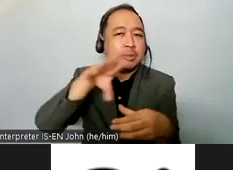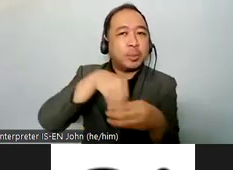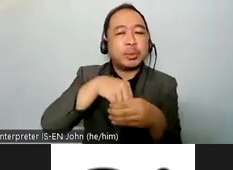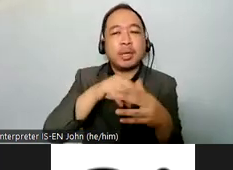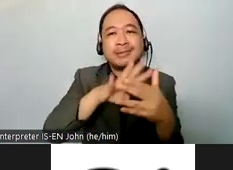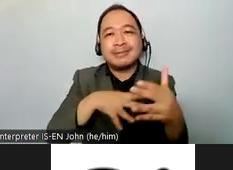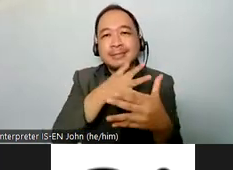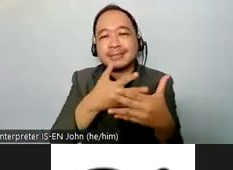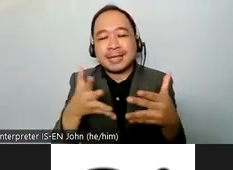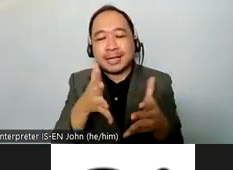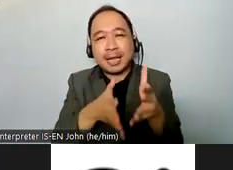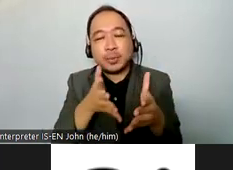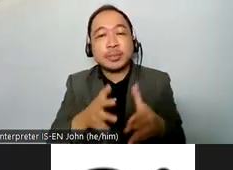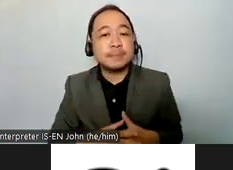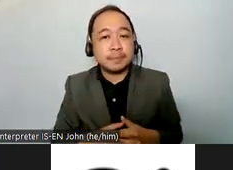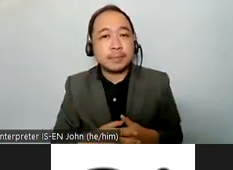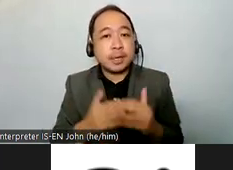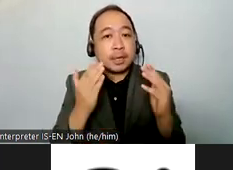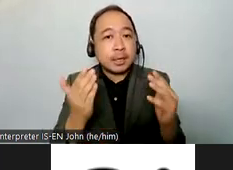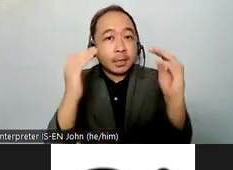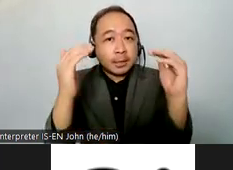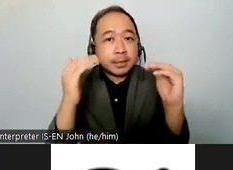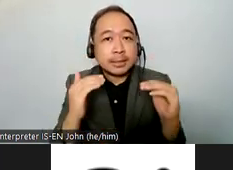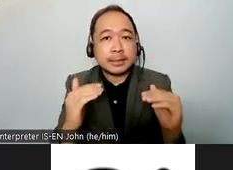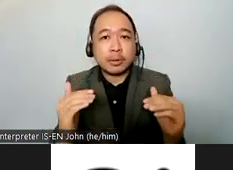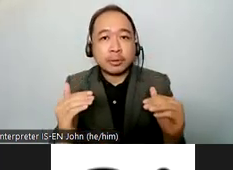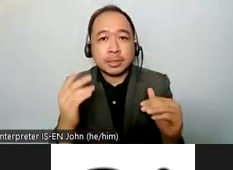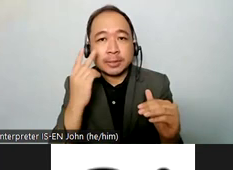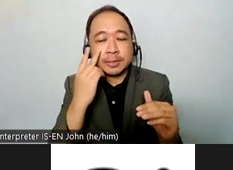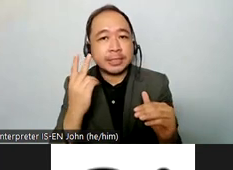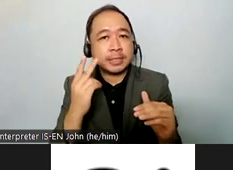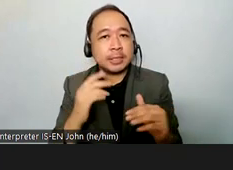miss bergavi davar who is the executive director transforming communities for inclusion